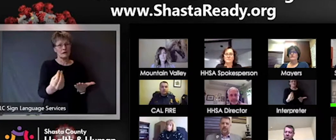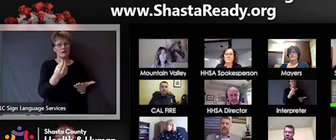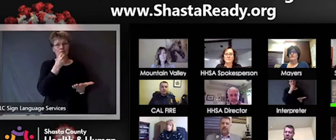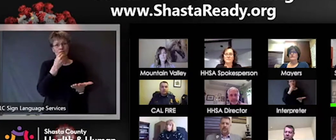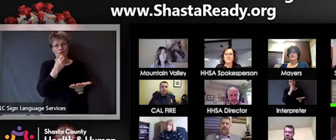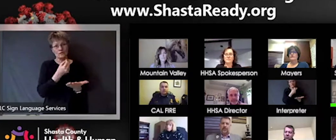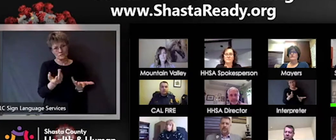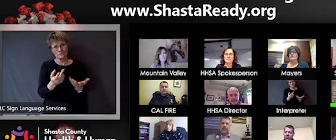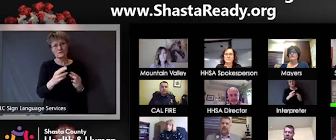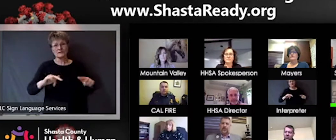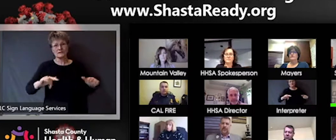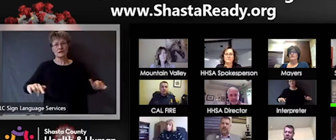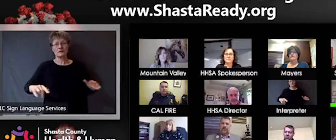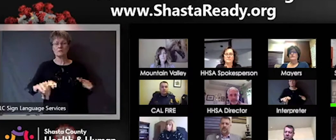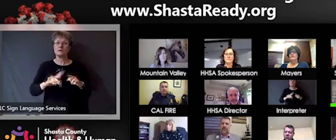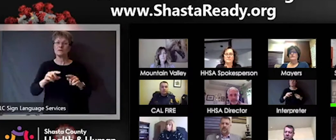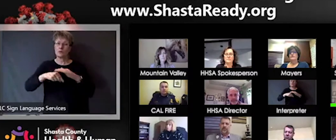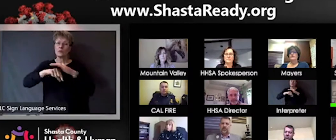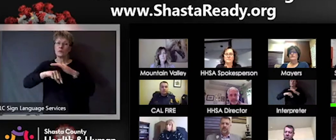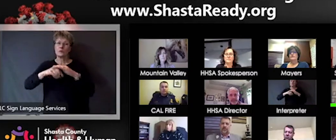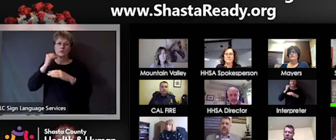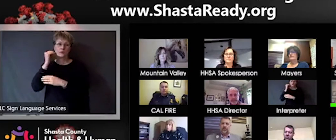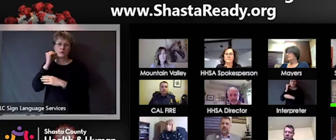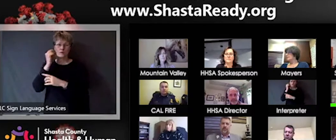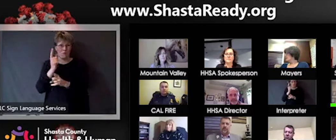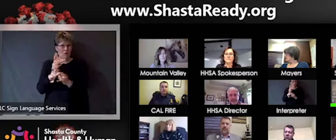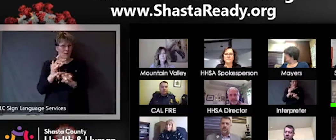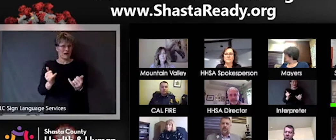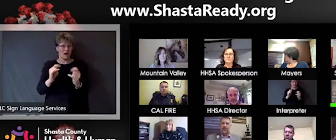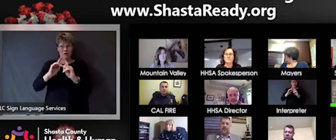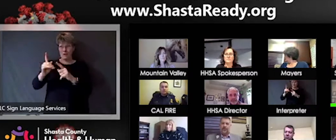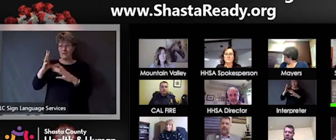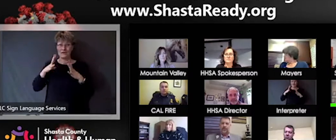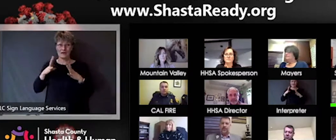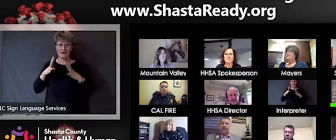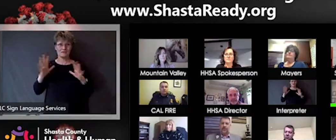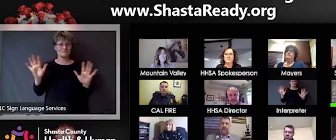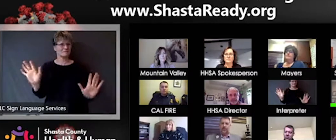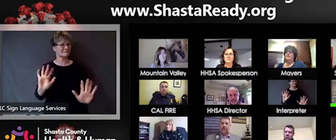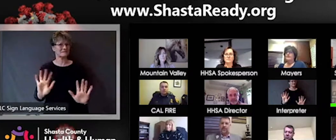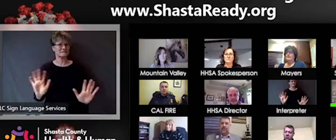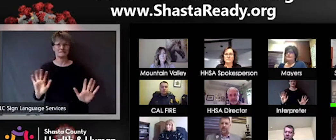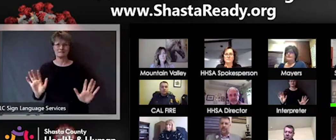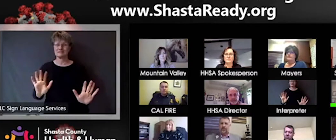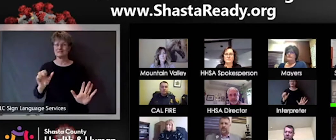it's just not the time to go on vacation. It just really isn't and that presents